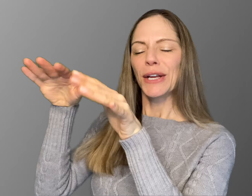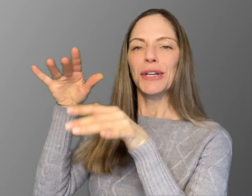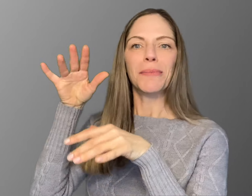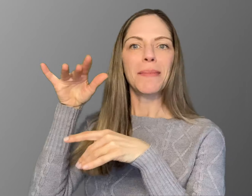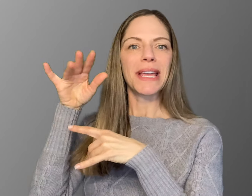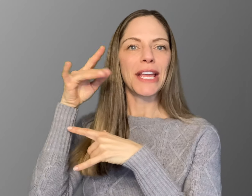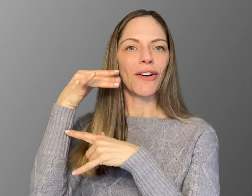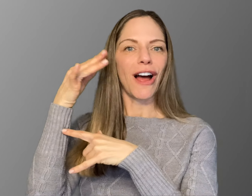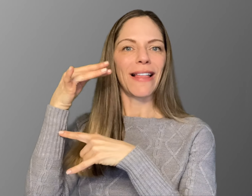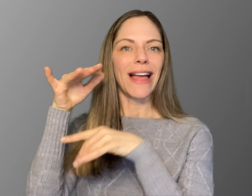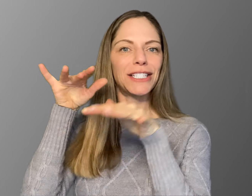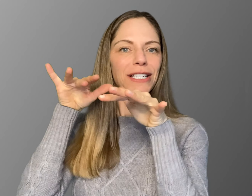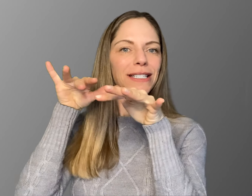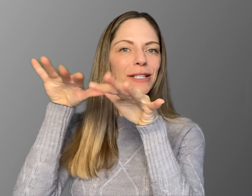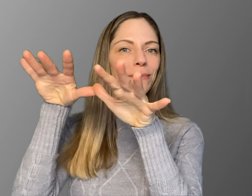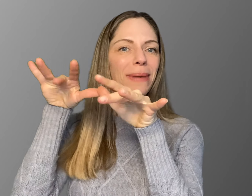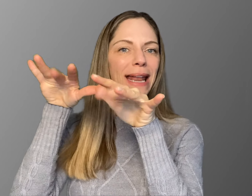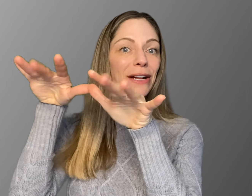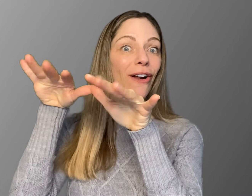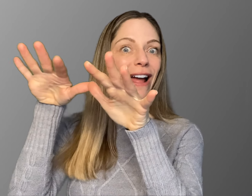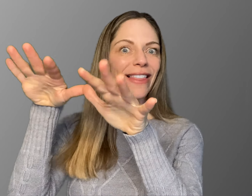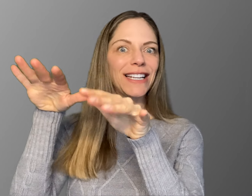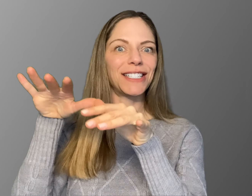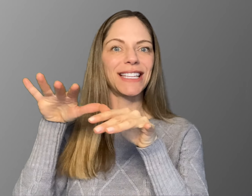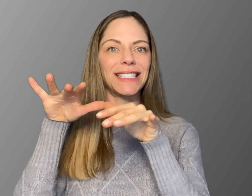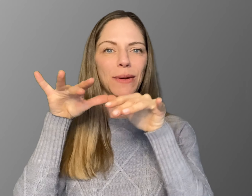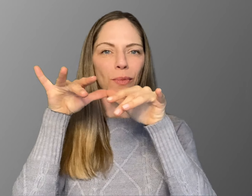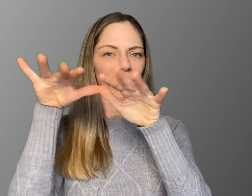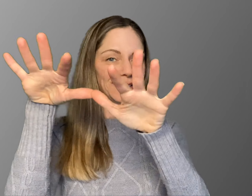You're mimicking your eyelashes you're batting your eyelashes at someone.